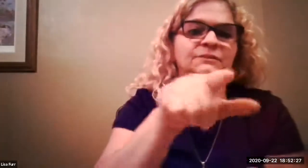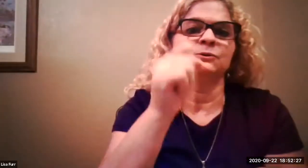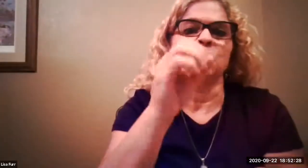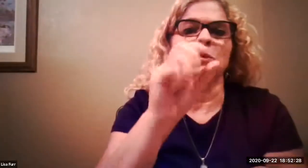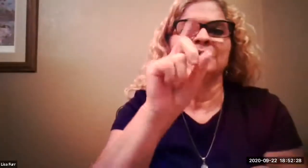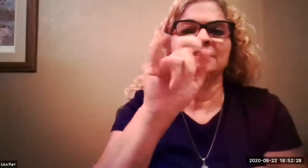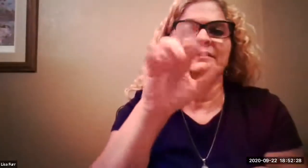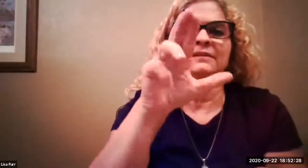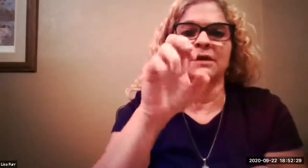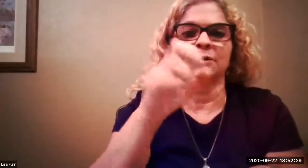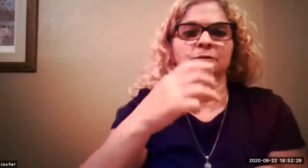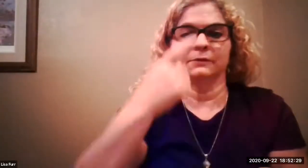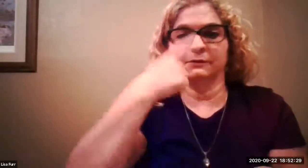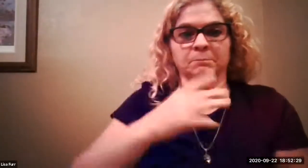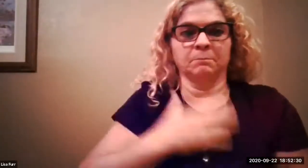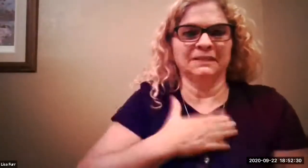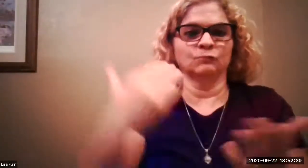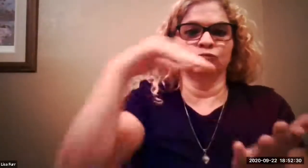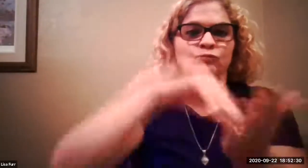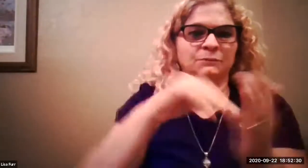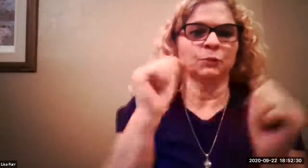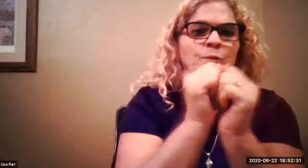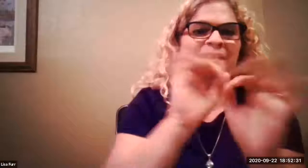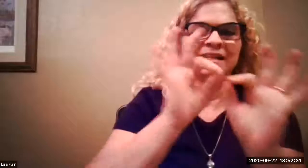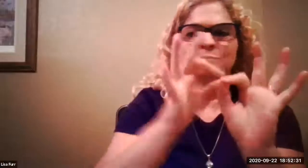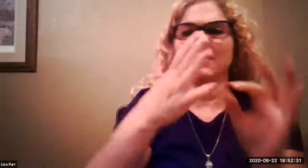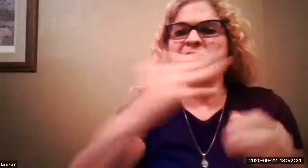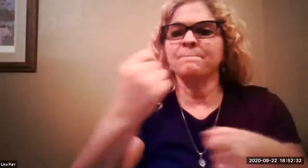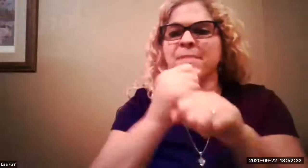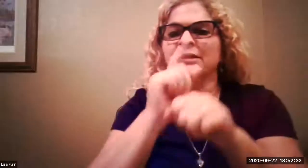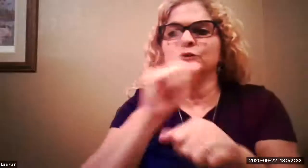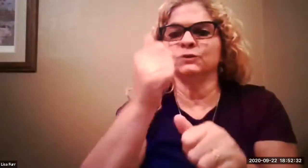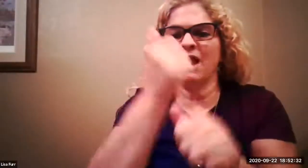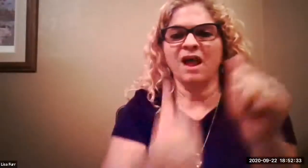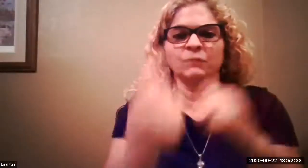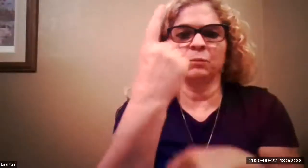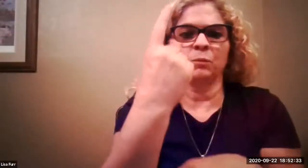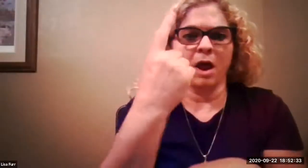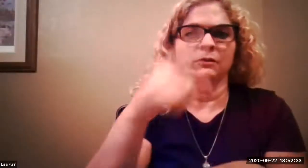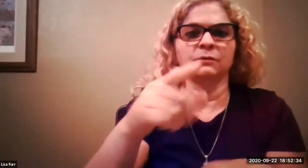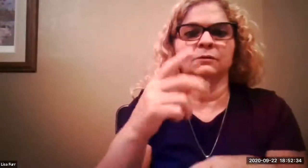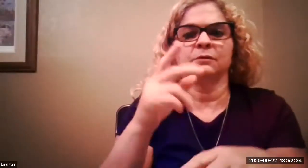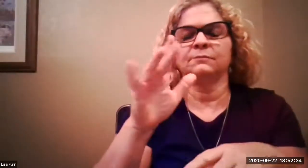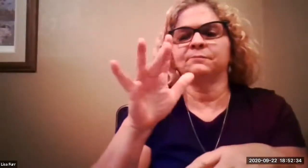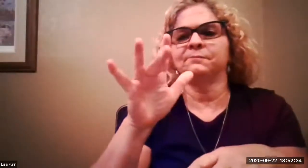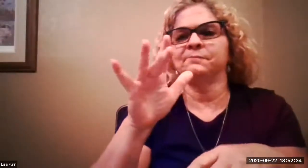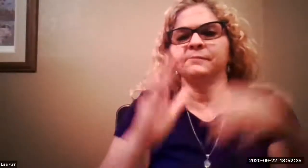um okay it does look like some people did um